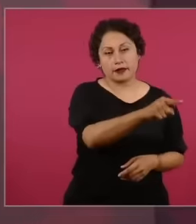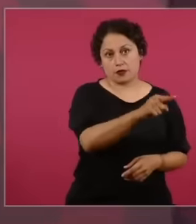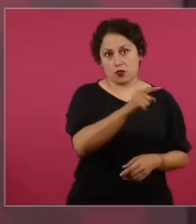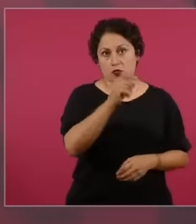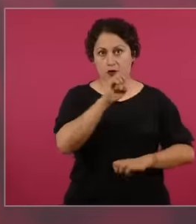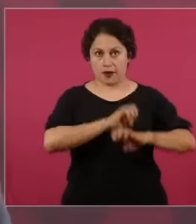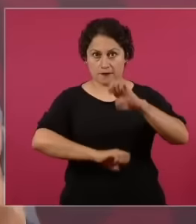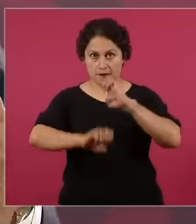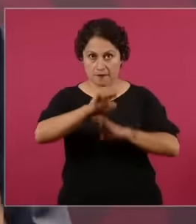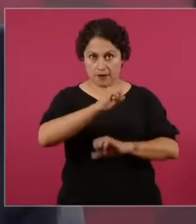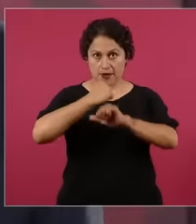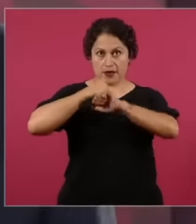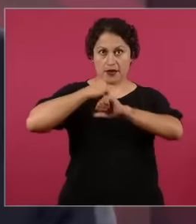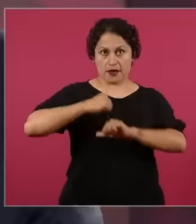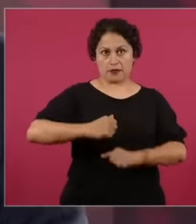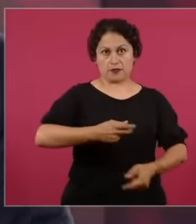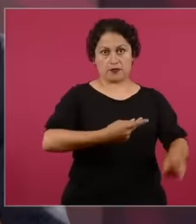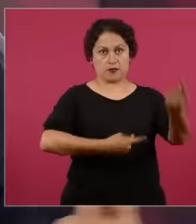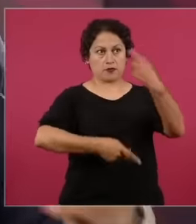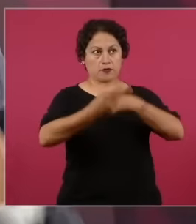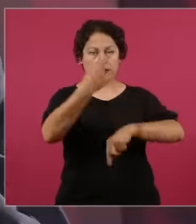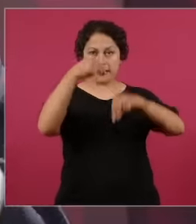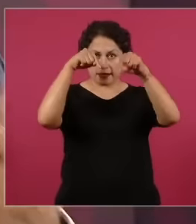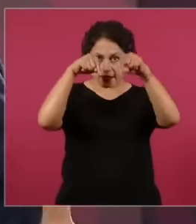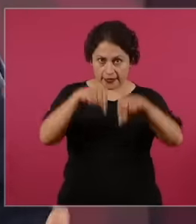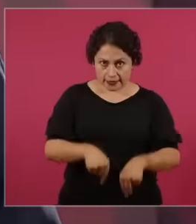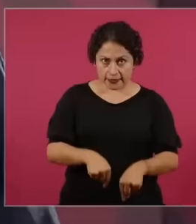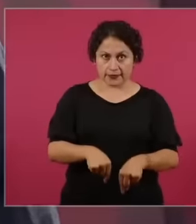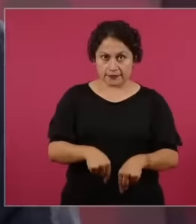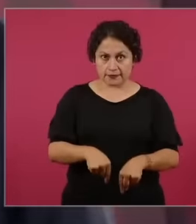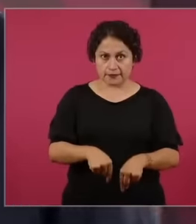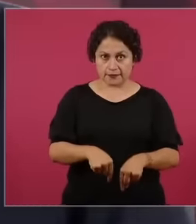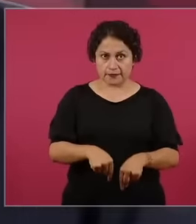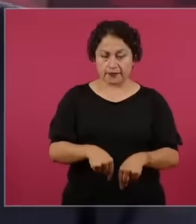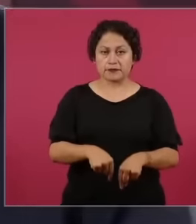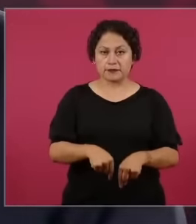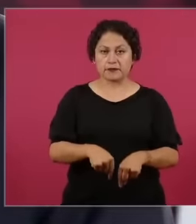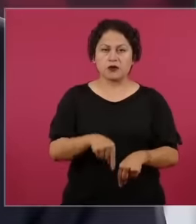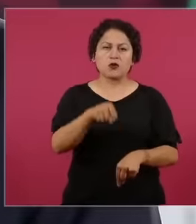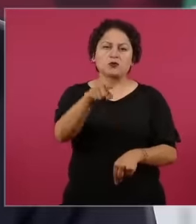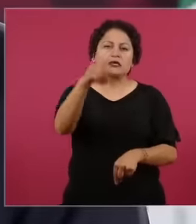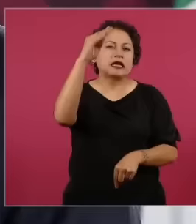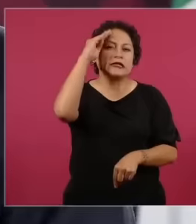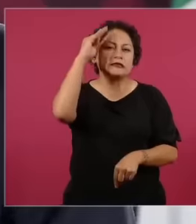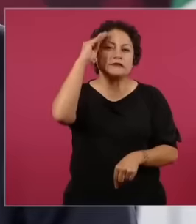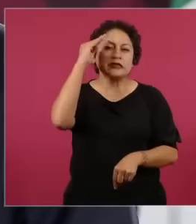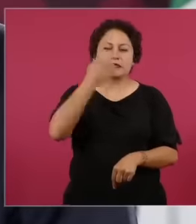and is welcomed by the president of Mexico, forget about Andrés Manuel, it's the